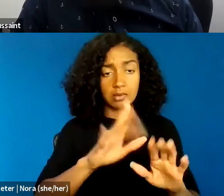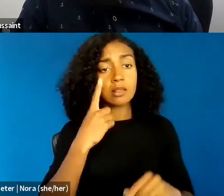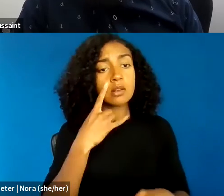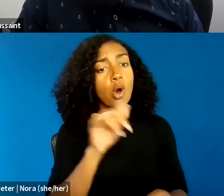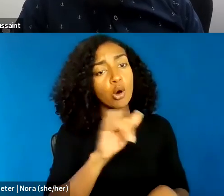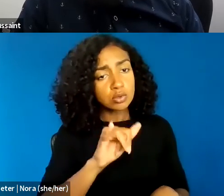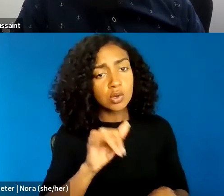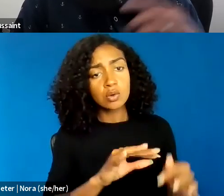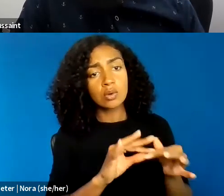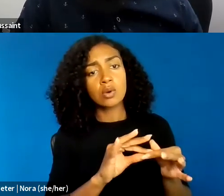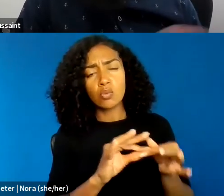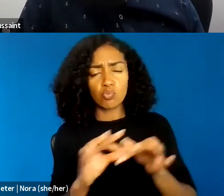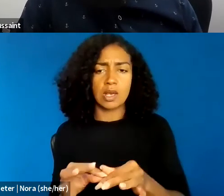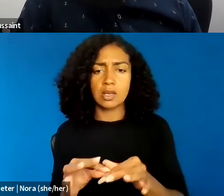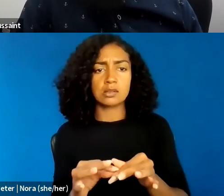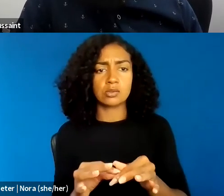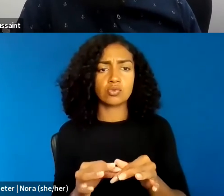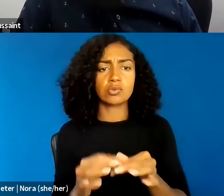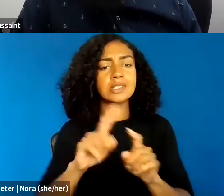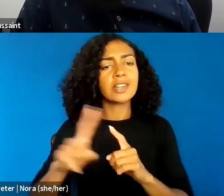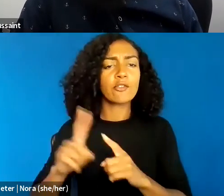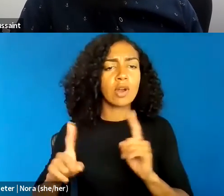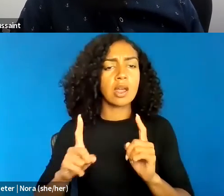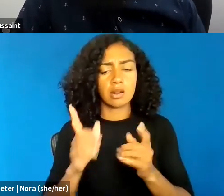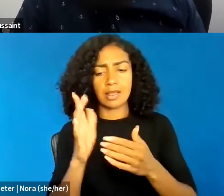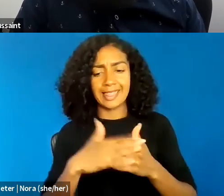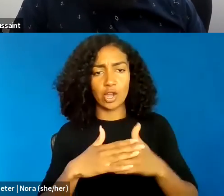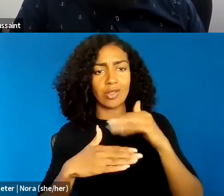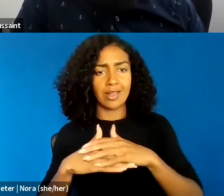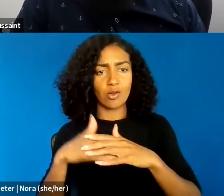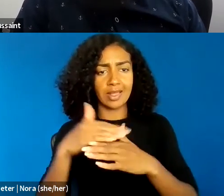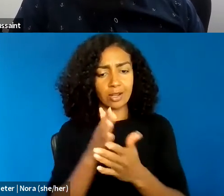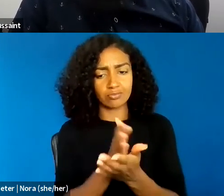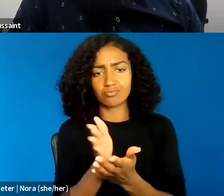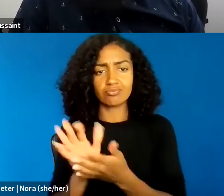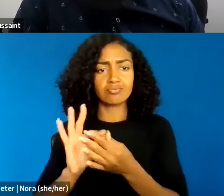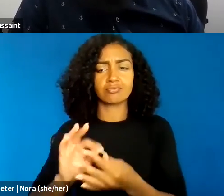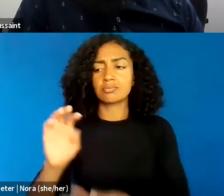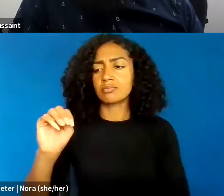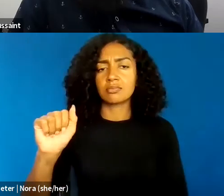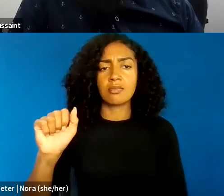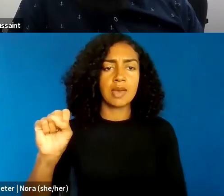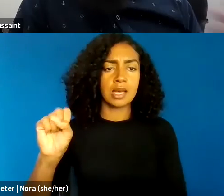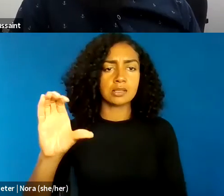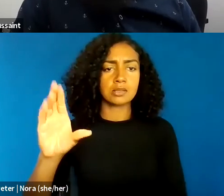dimensions of masculinity that become enacted in speech and communication